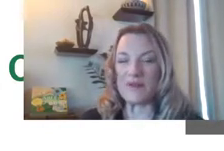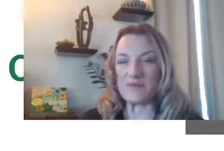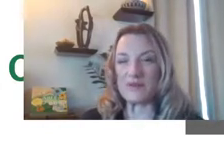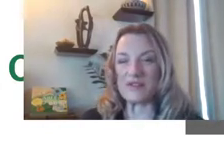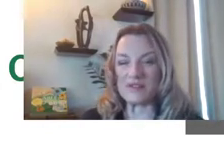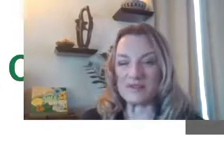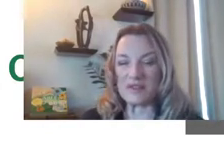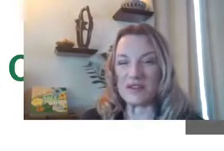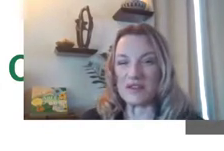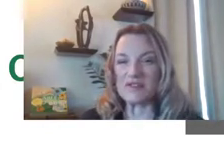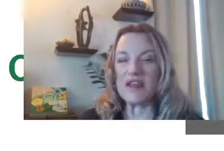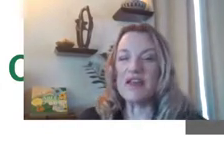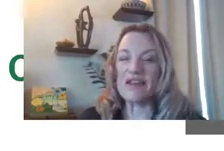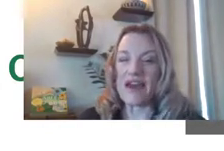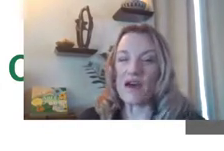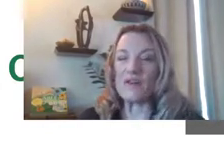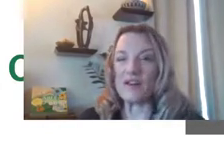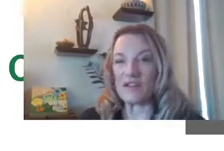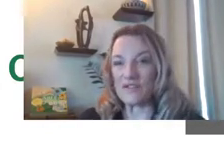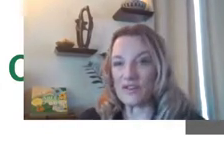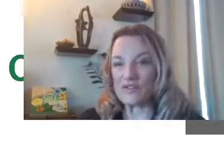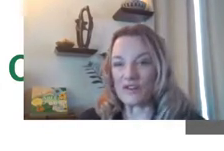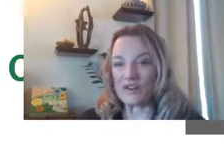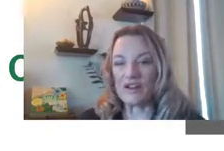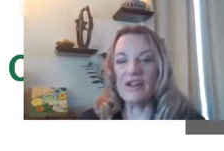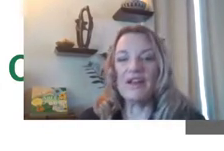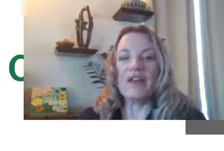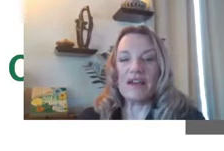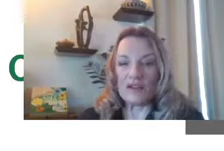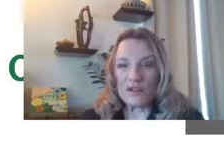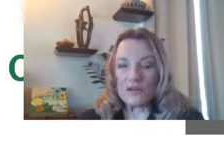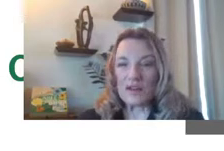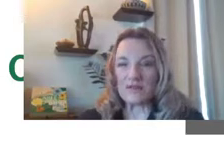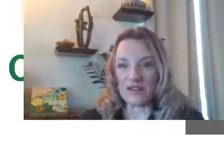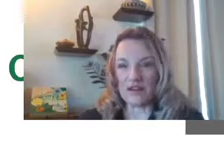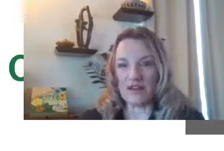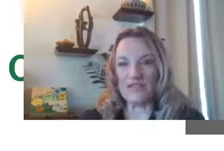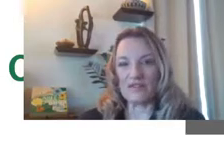people with disabilities now and into the future, including planning for retirement,